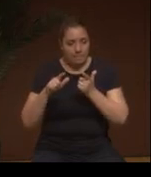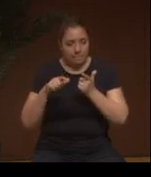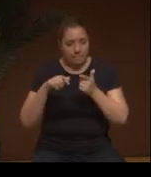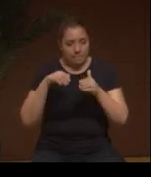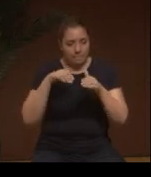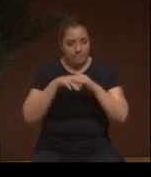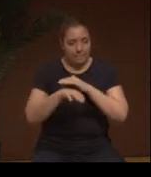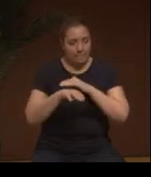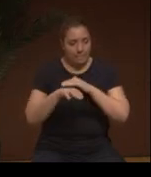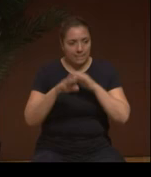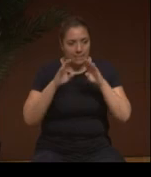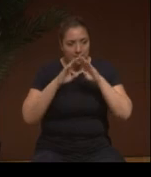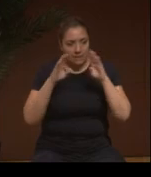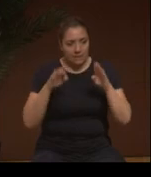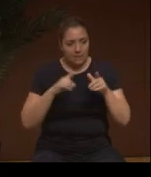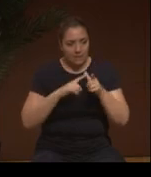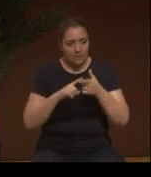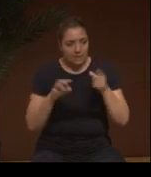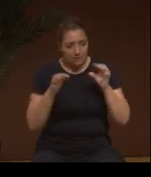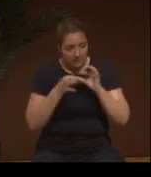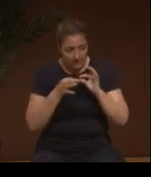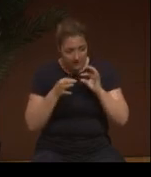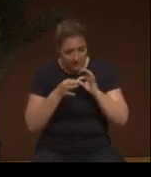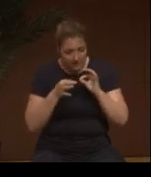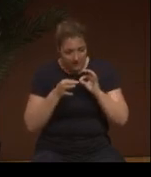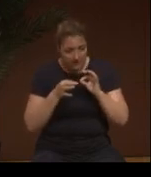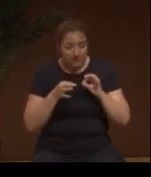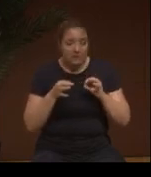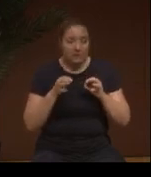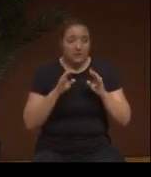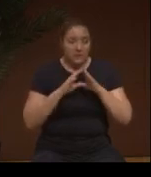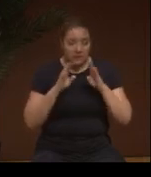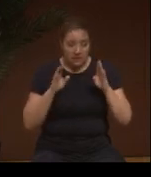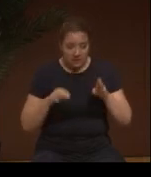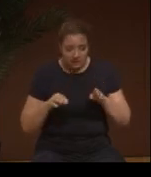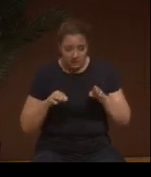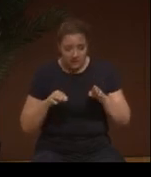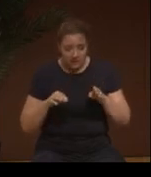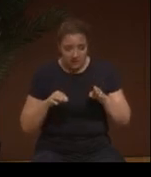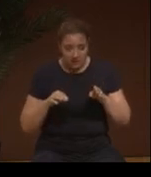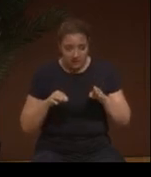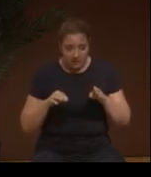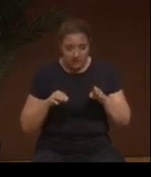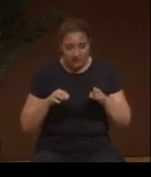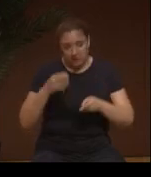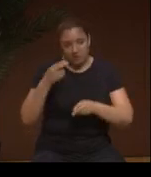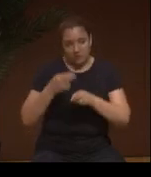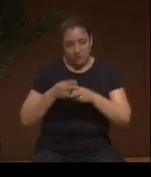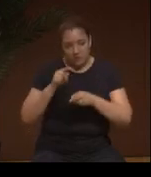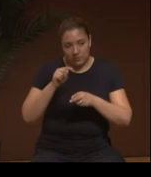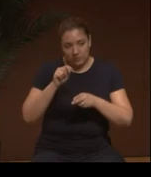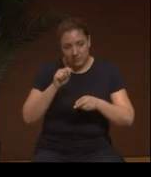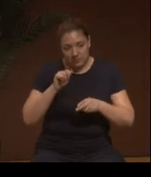How are you going to fight that everyone reads Las Casas, and then,